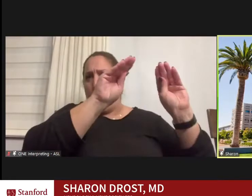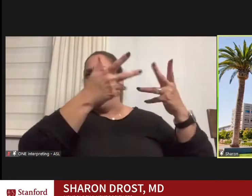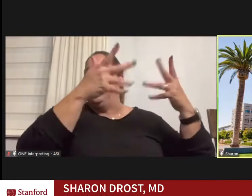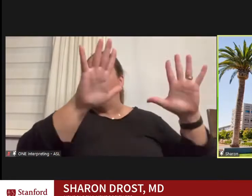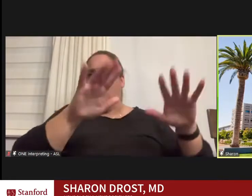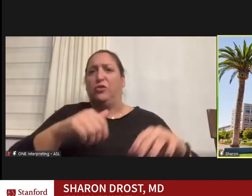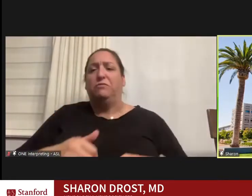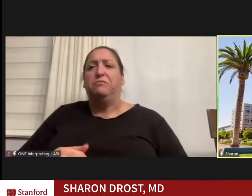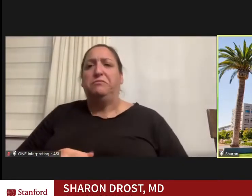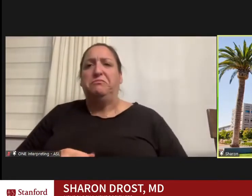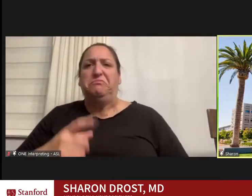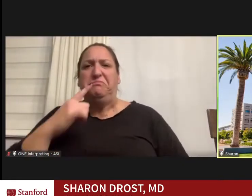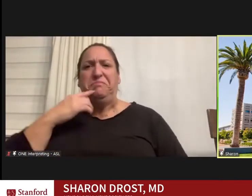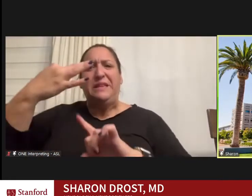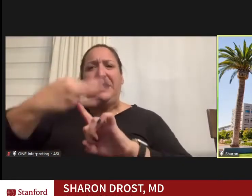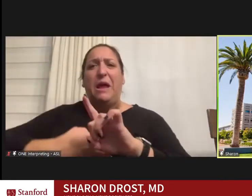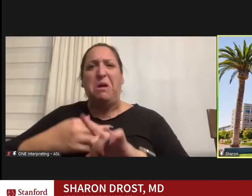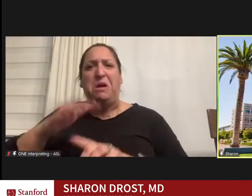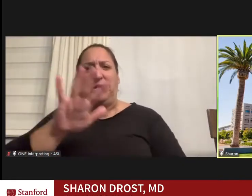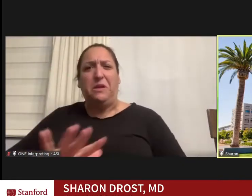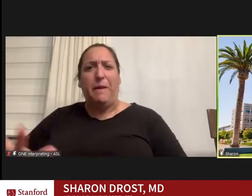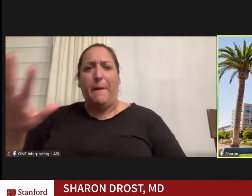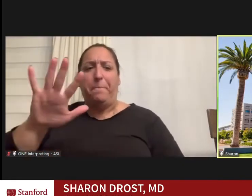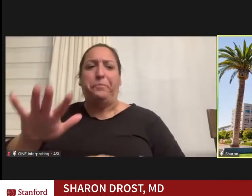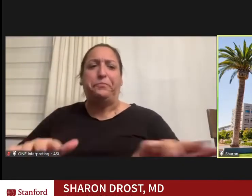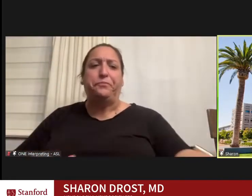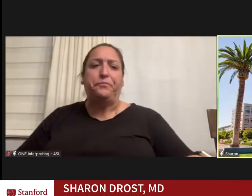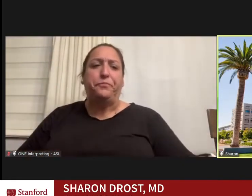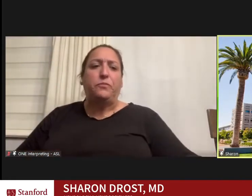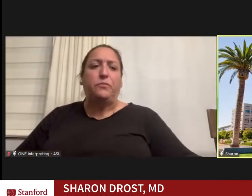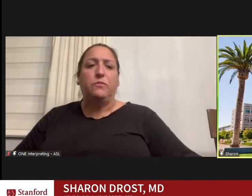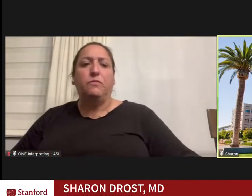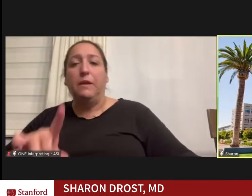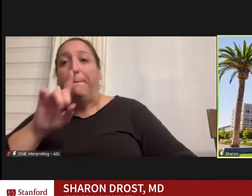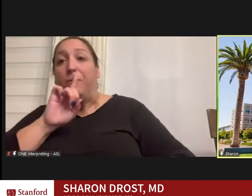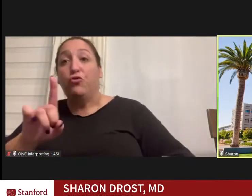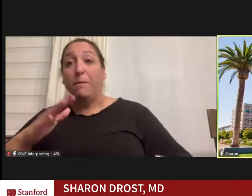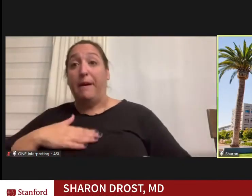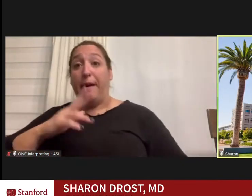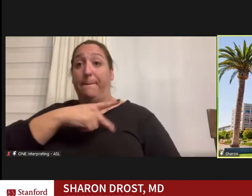period of 9 months or so I did that. In order to make sure that my patients were transferred to